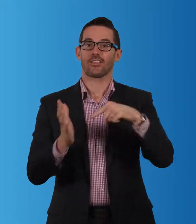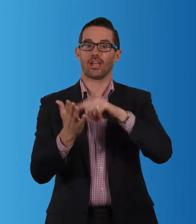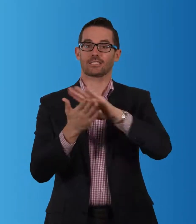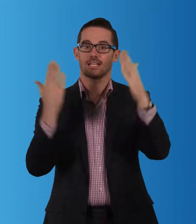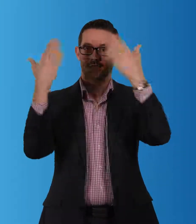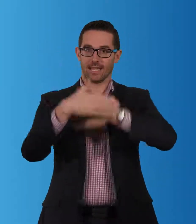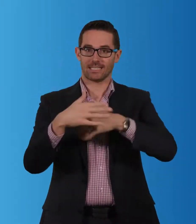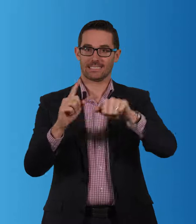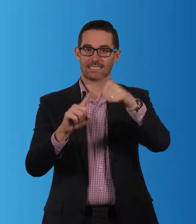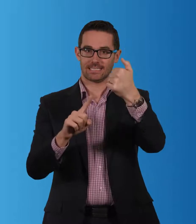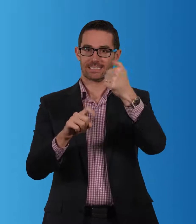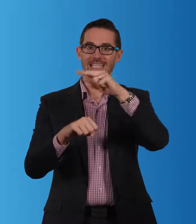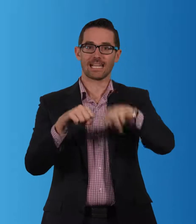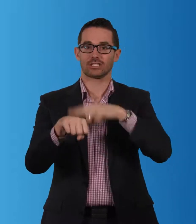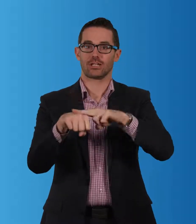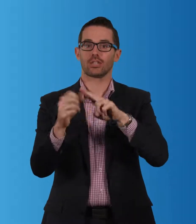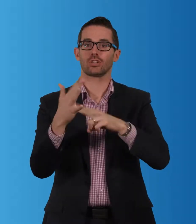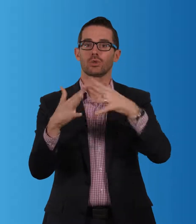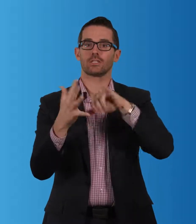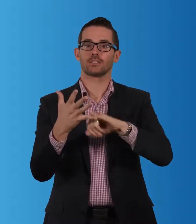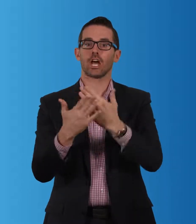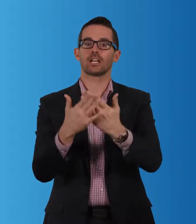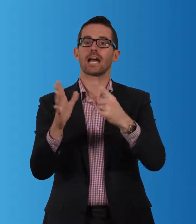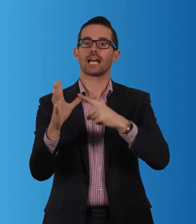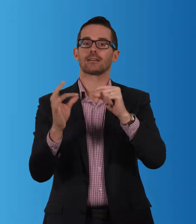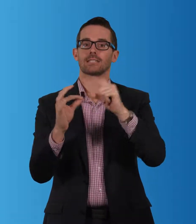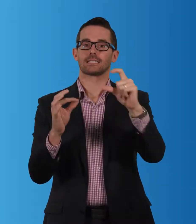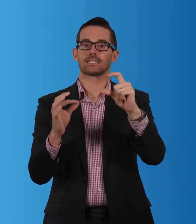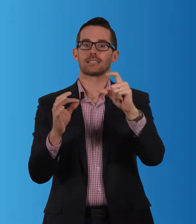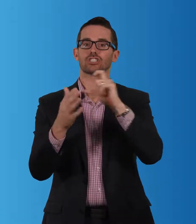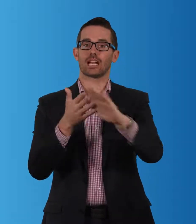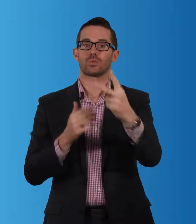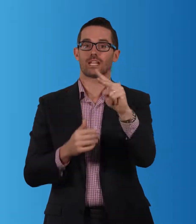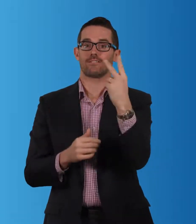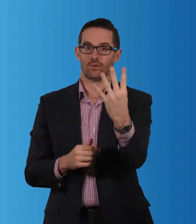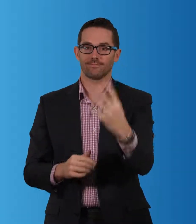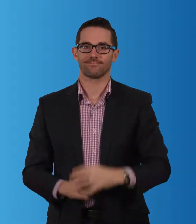This Thursday the 6pm national news on the ABC News channel will be accessible.